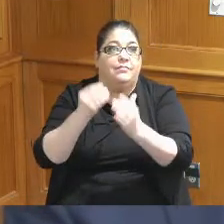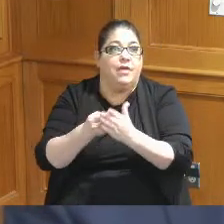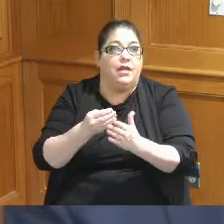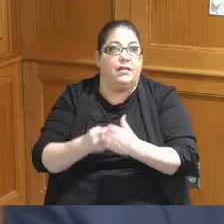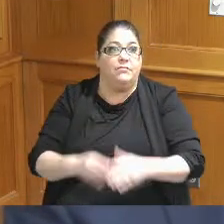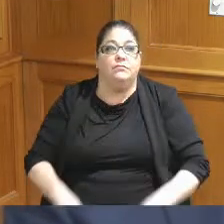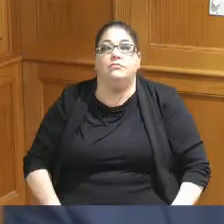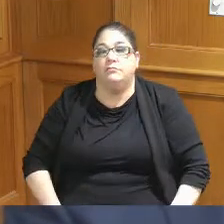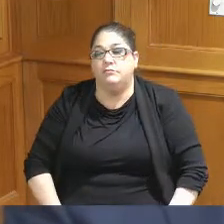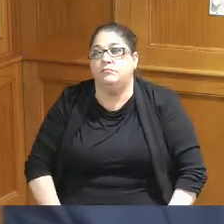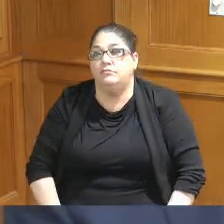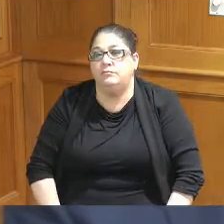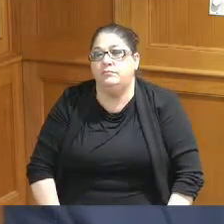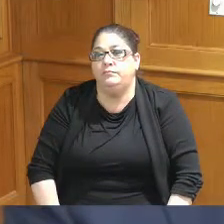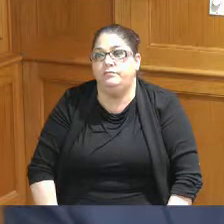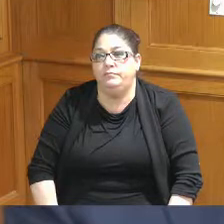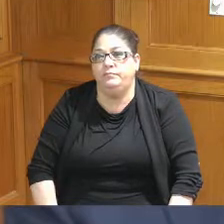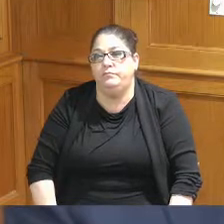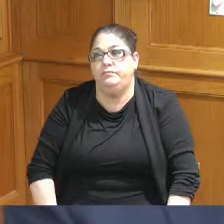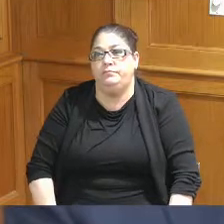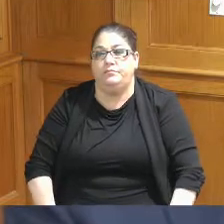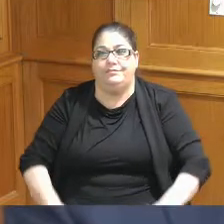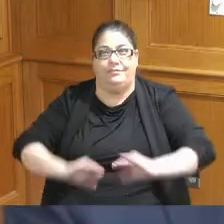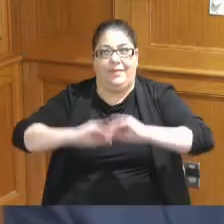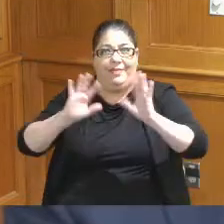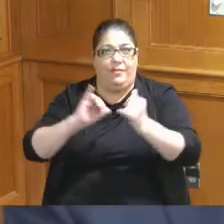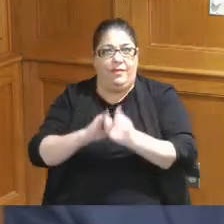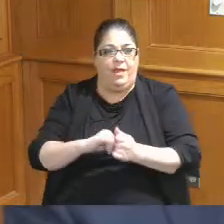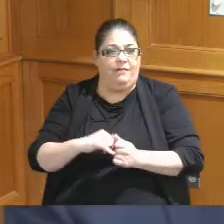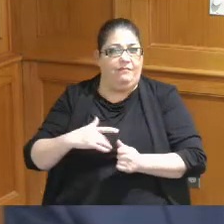have on that project so I just wanted to clear the air on that because I don't think we've mentioned